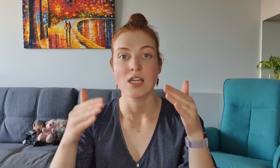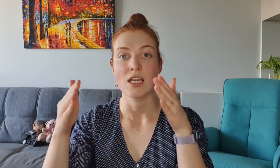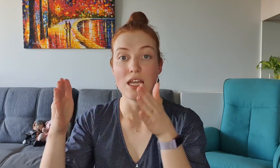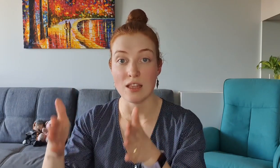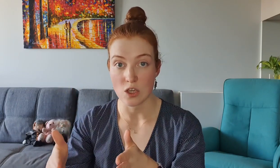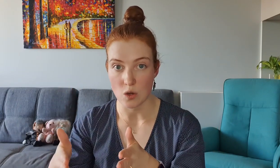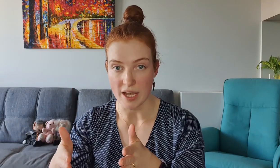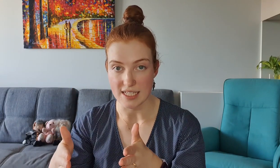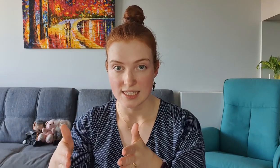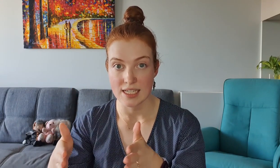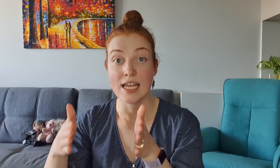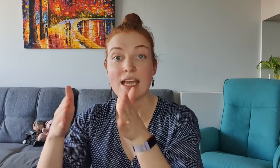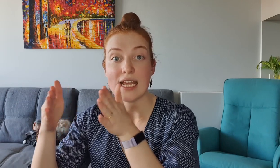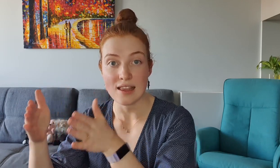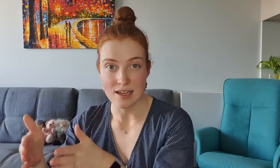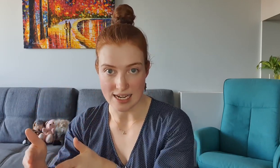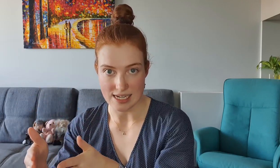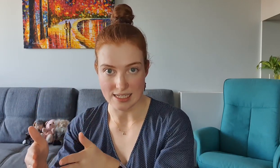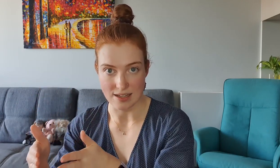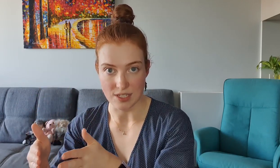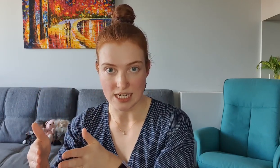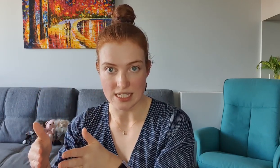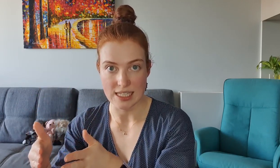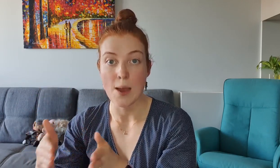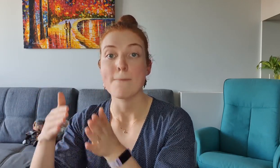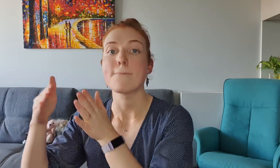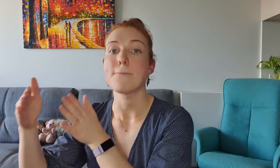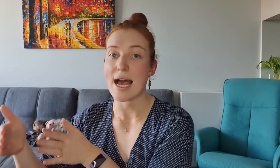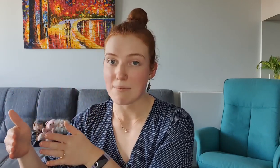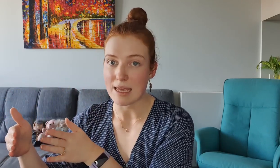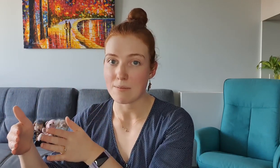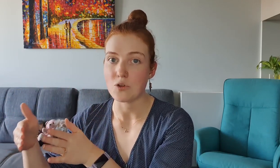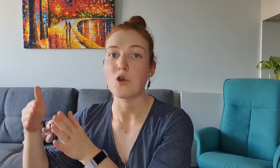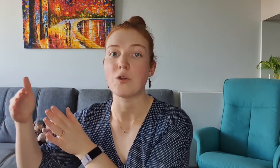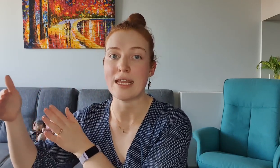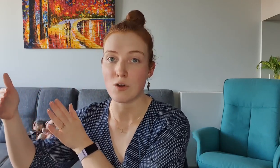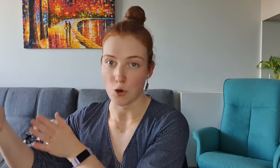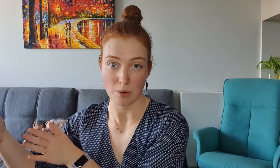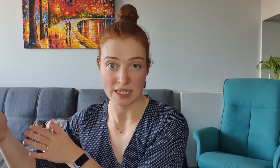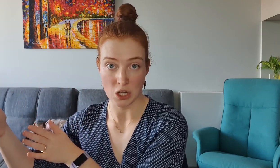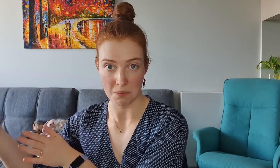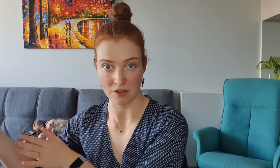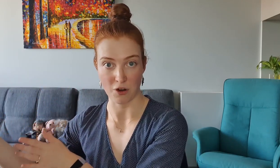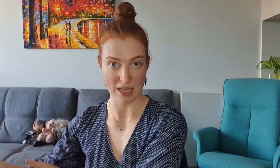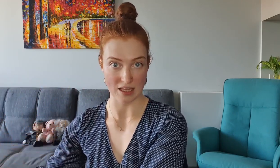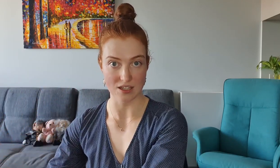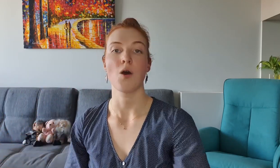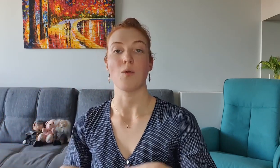in the US, in the 1970s, by people who need courtroom interpreting from English